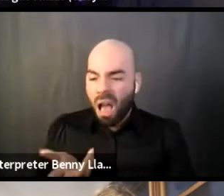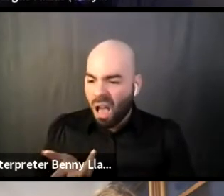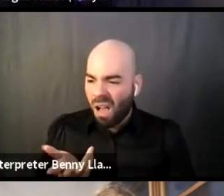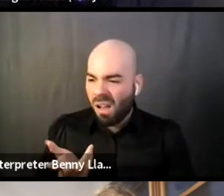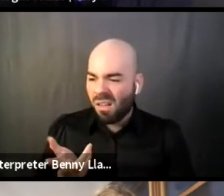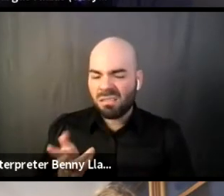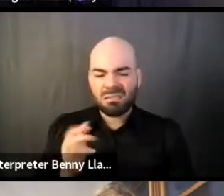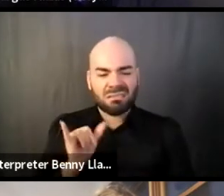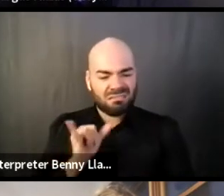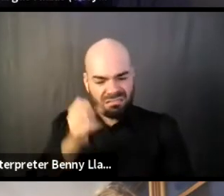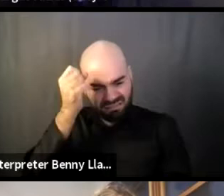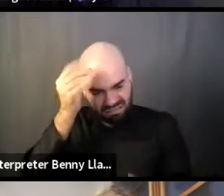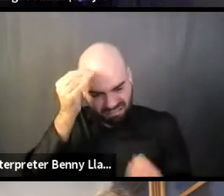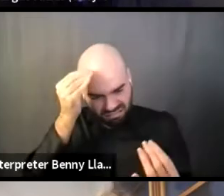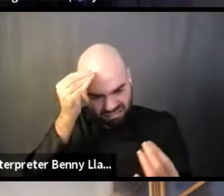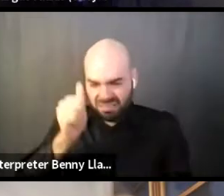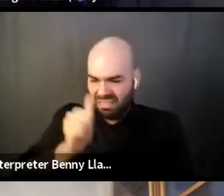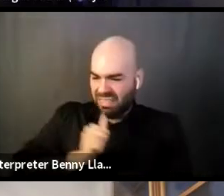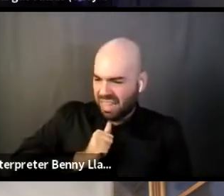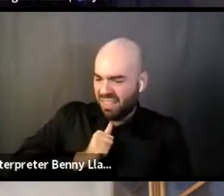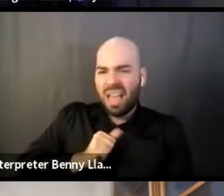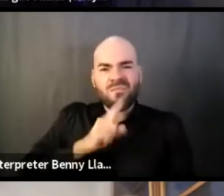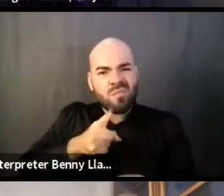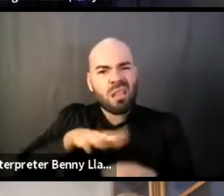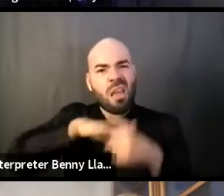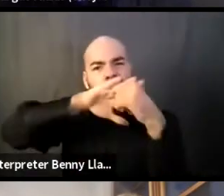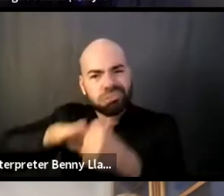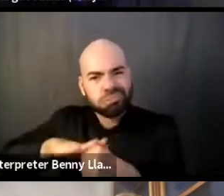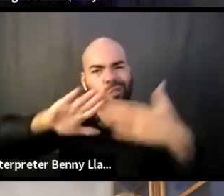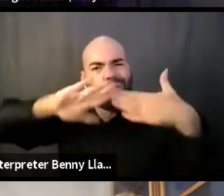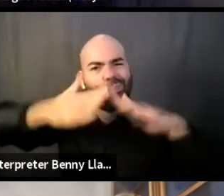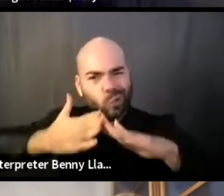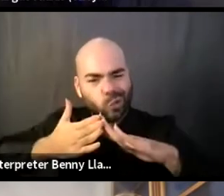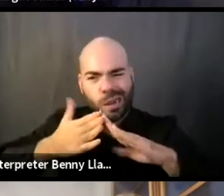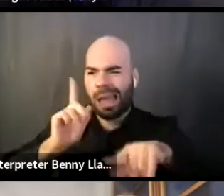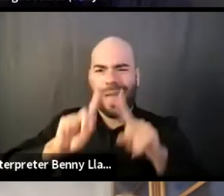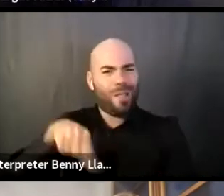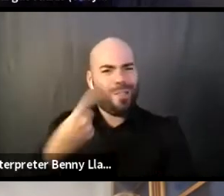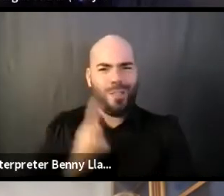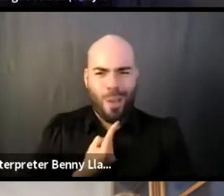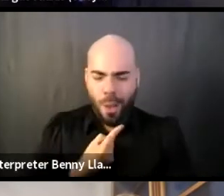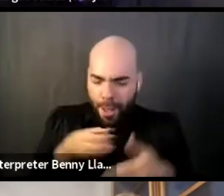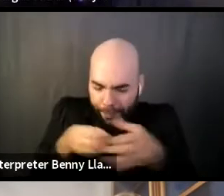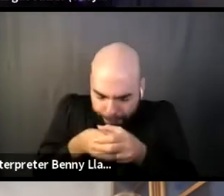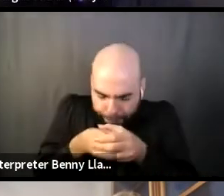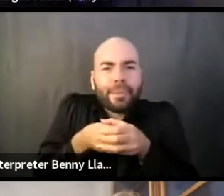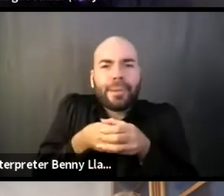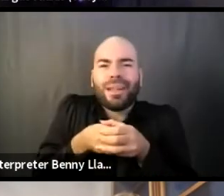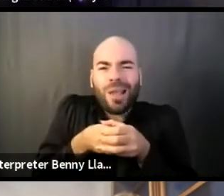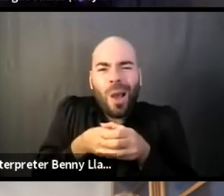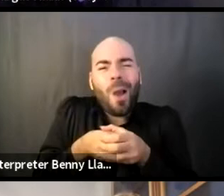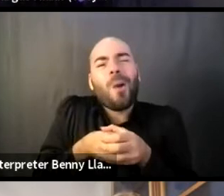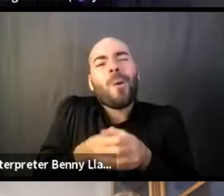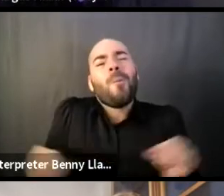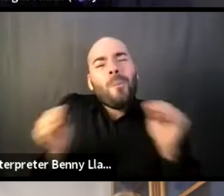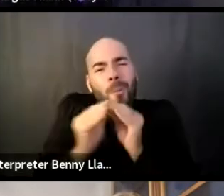to myself and to our community at large, if I don't expand and allow just other people to come into this space and fill it up with themselves